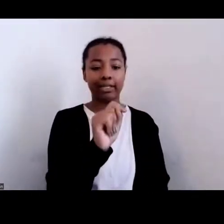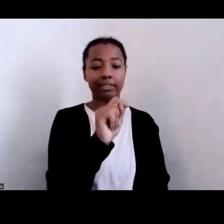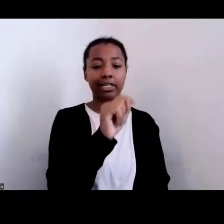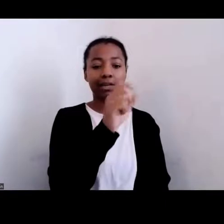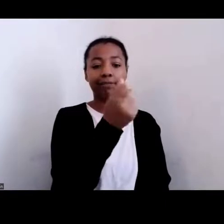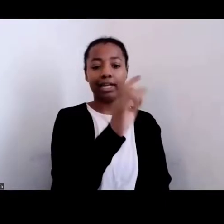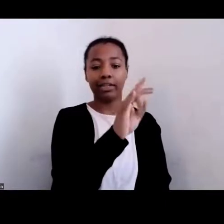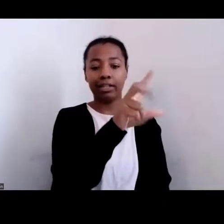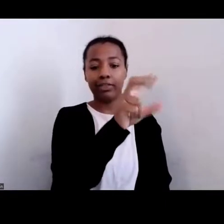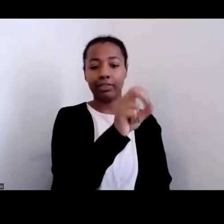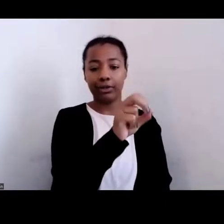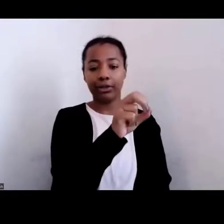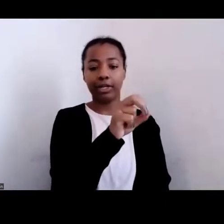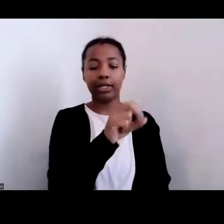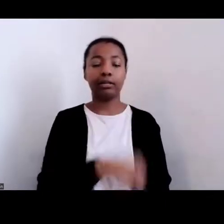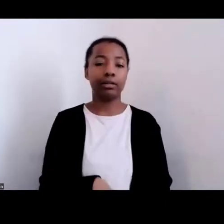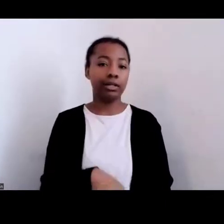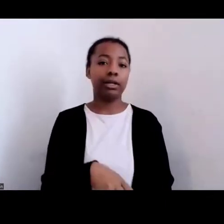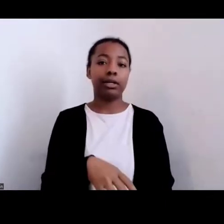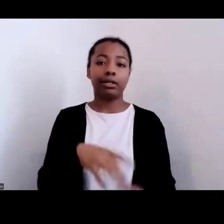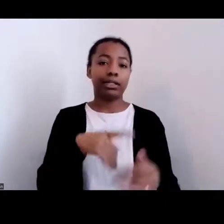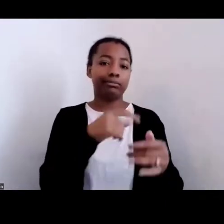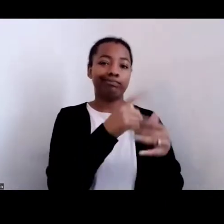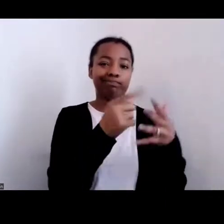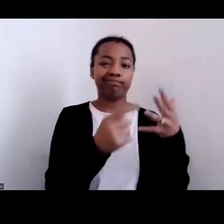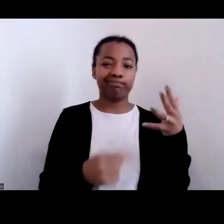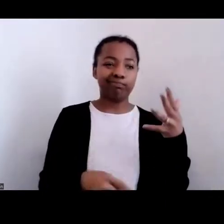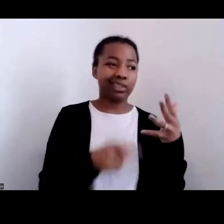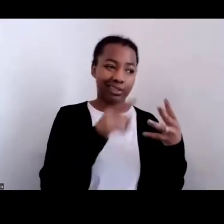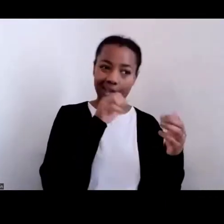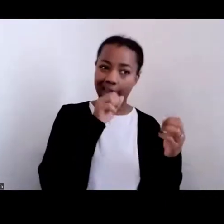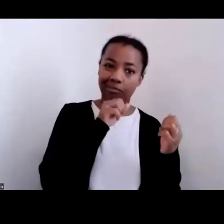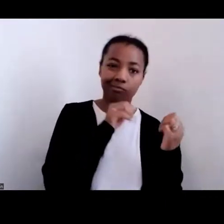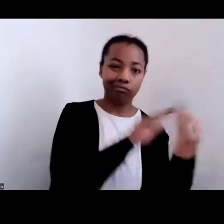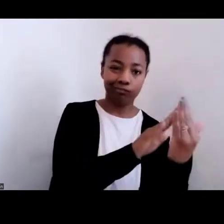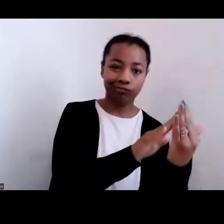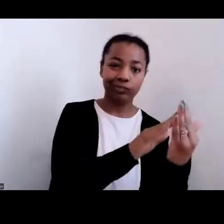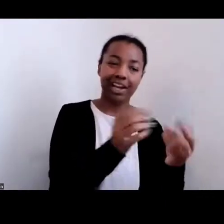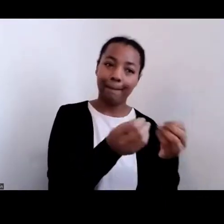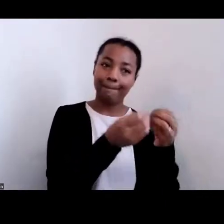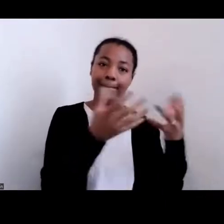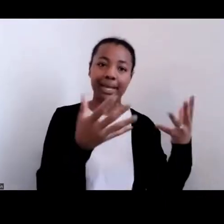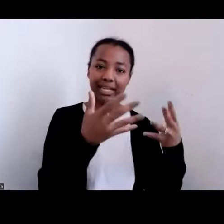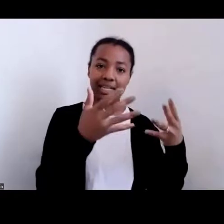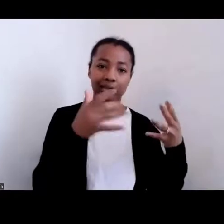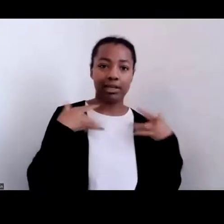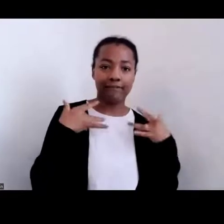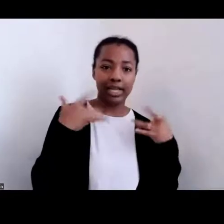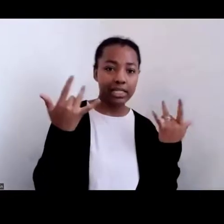Americans also encountered various push‑pull factors